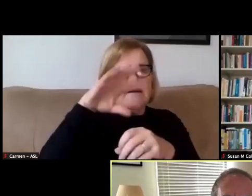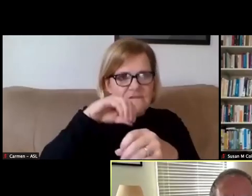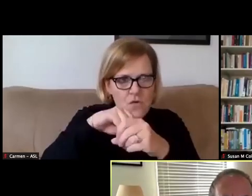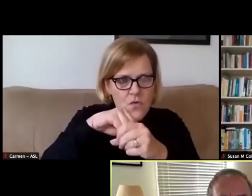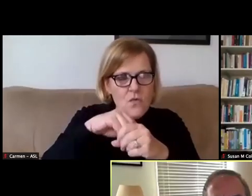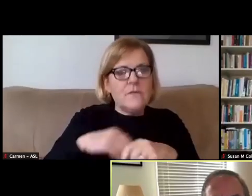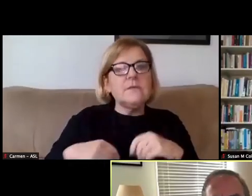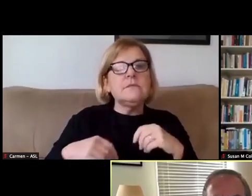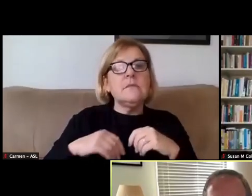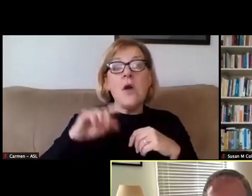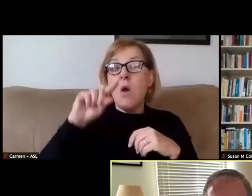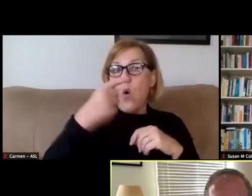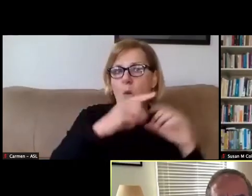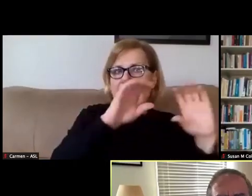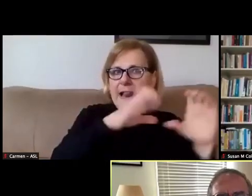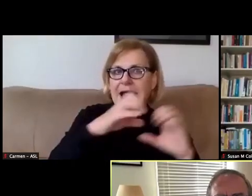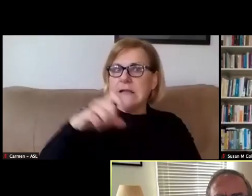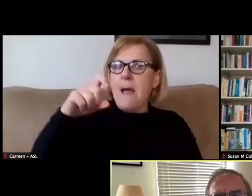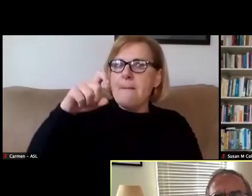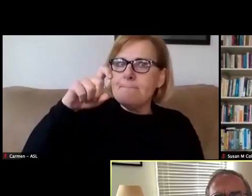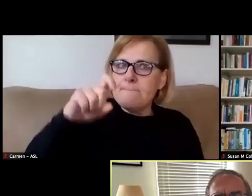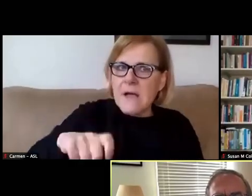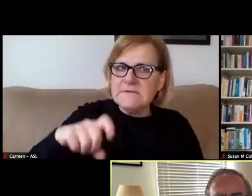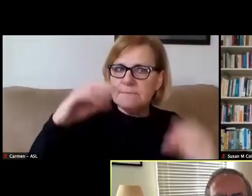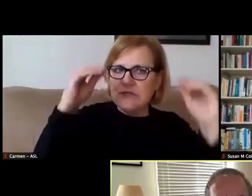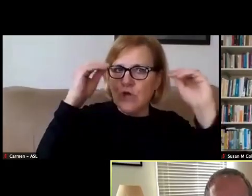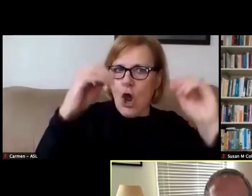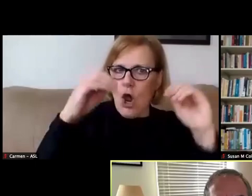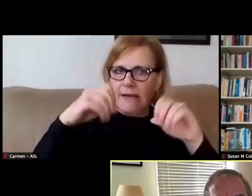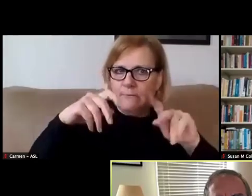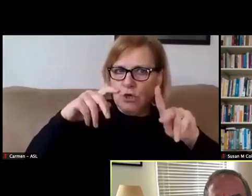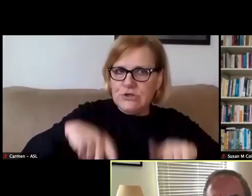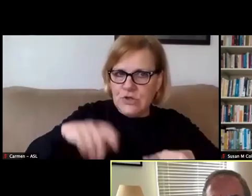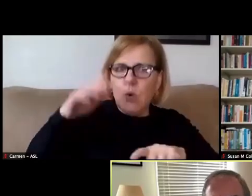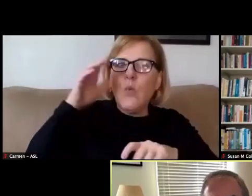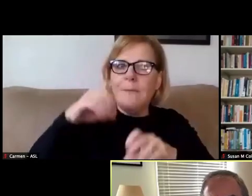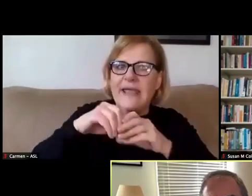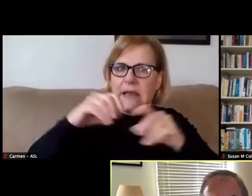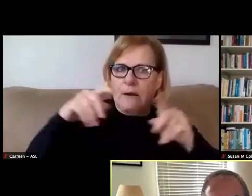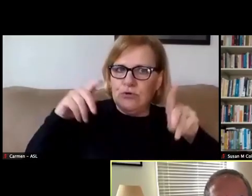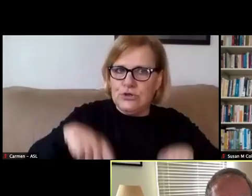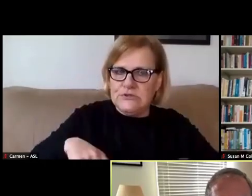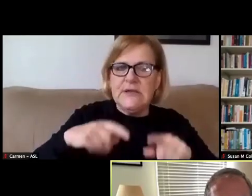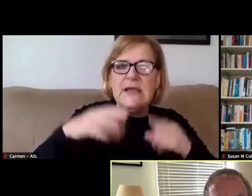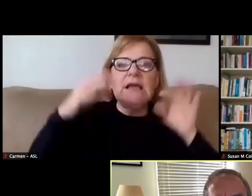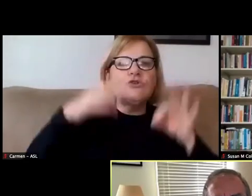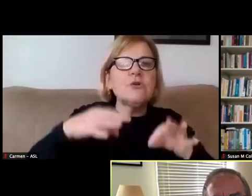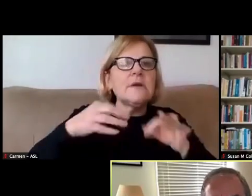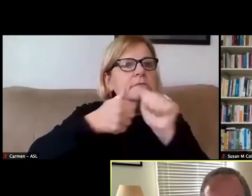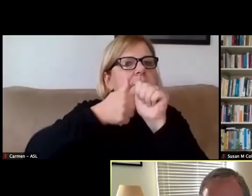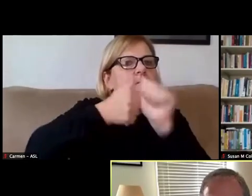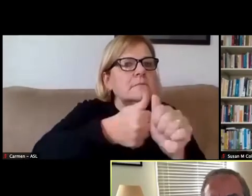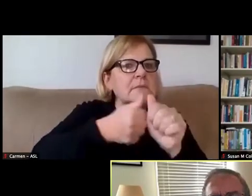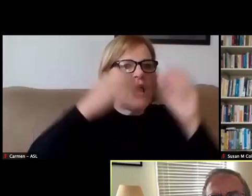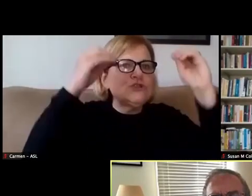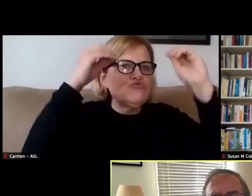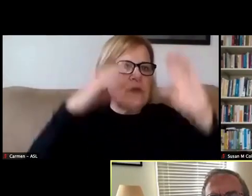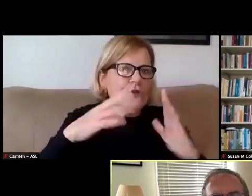Only classes that must be taught in person will be done so as determined by instructors and program leaders.